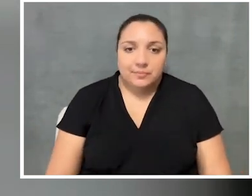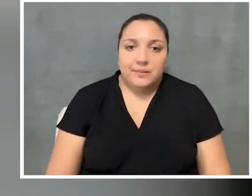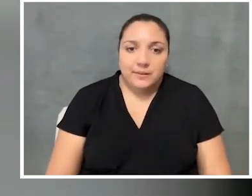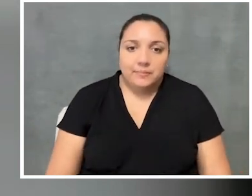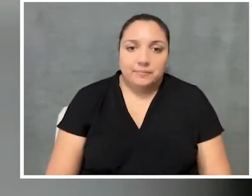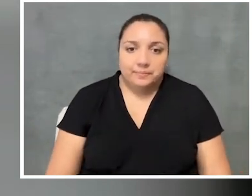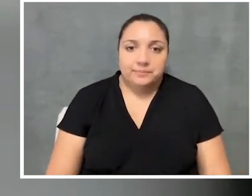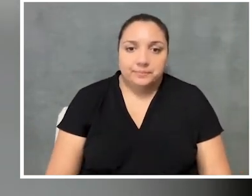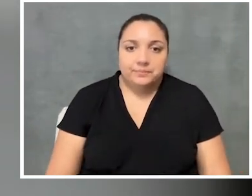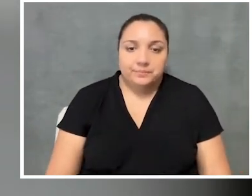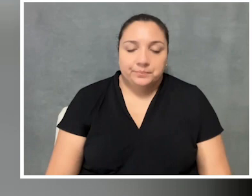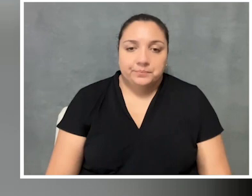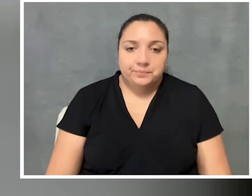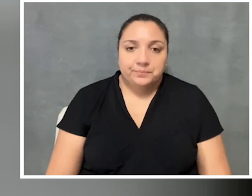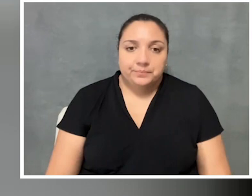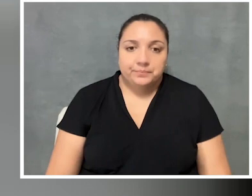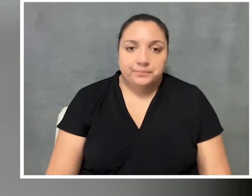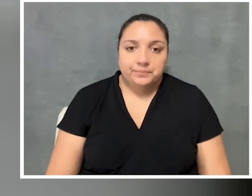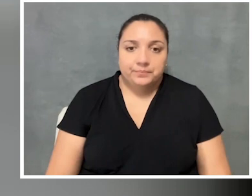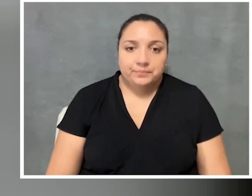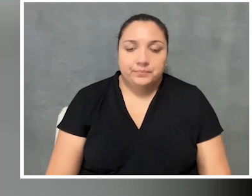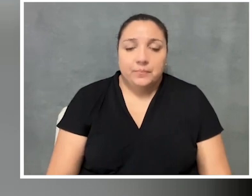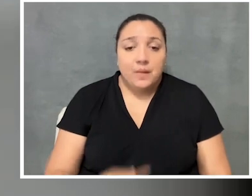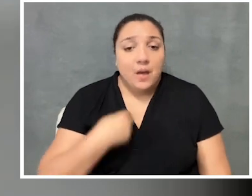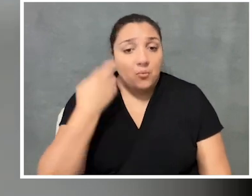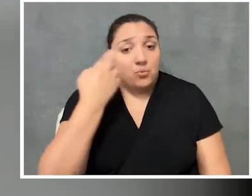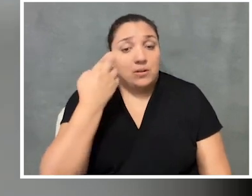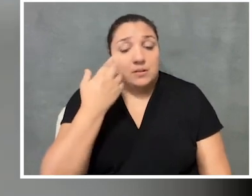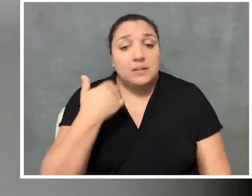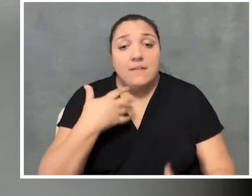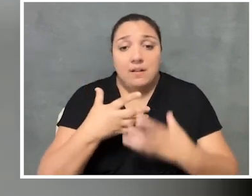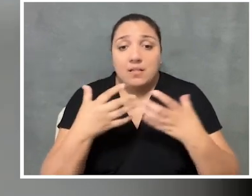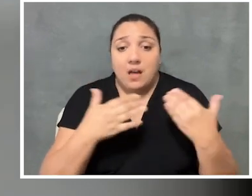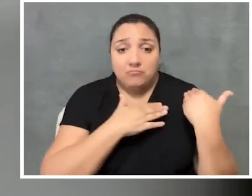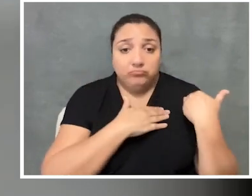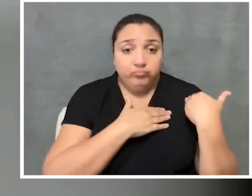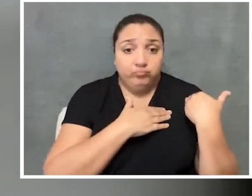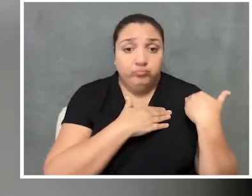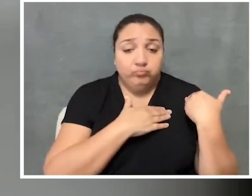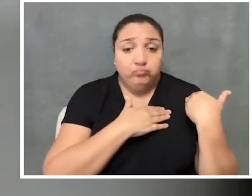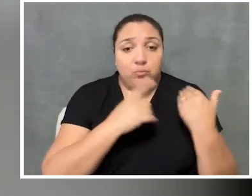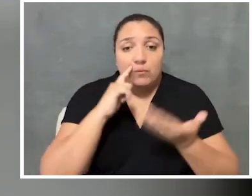And so, yeah, I do realize that I have a lot of responsibility